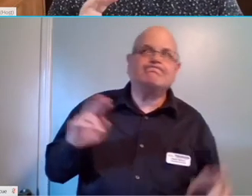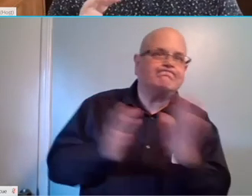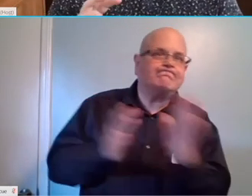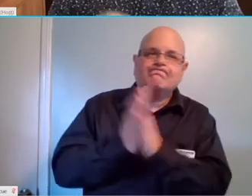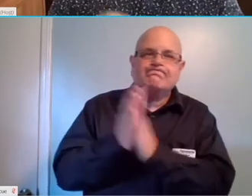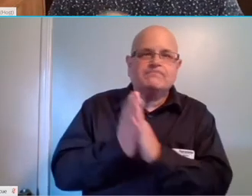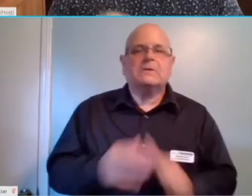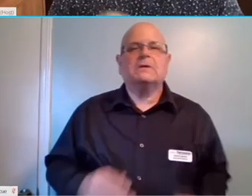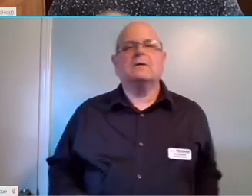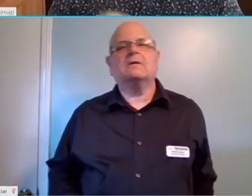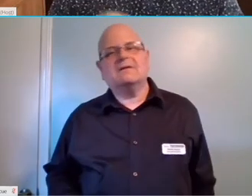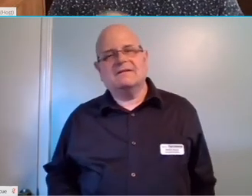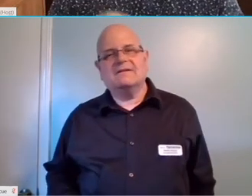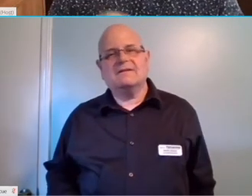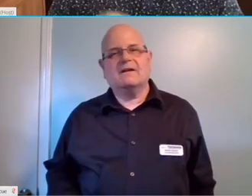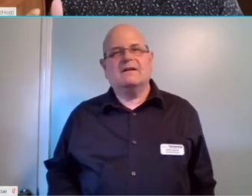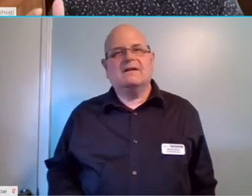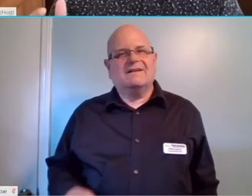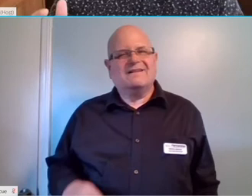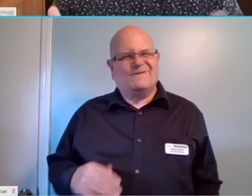And I kind of want to break this one open a little bit.